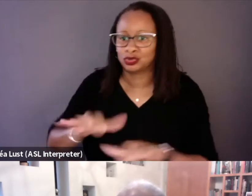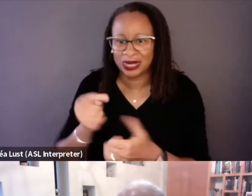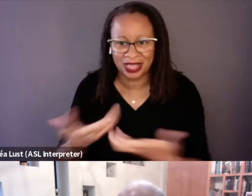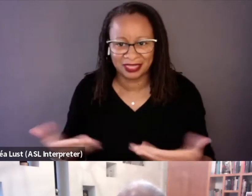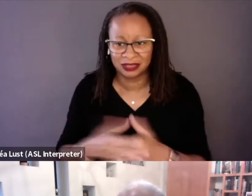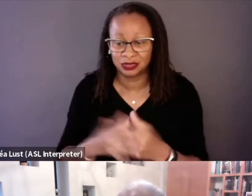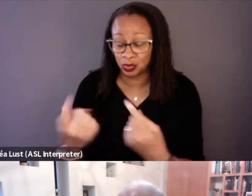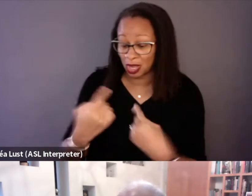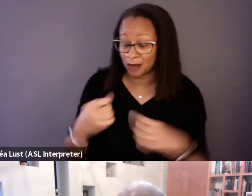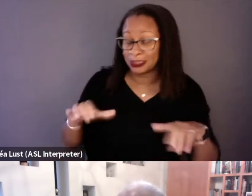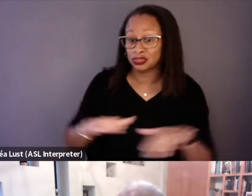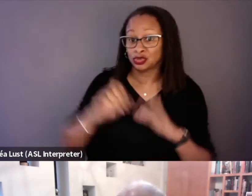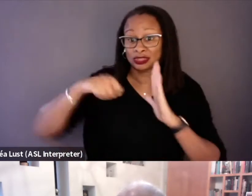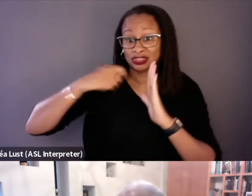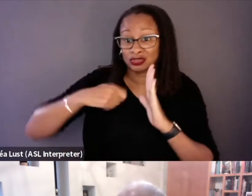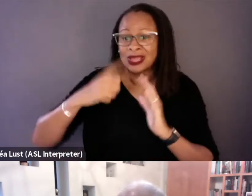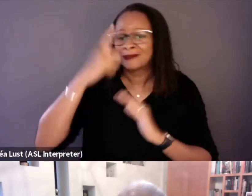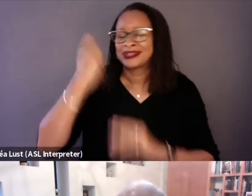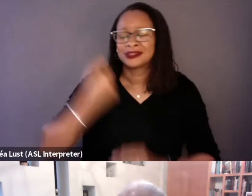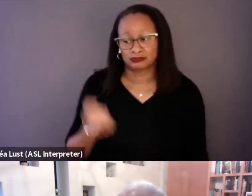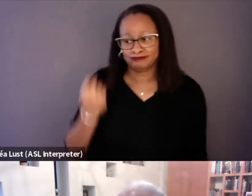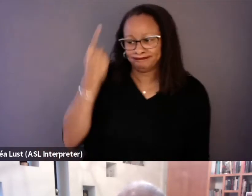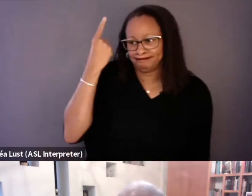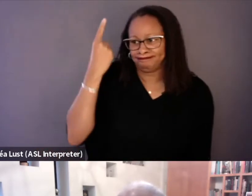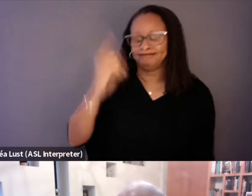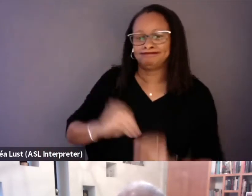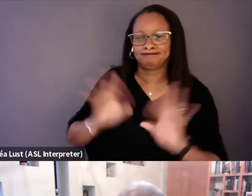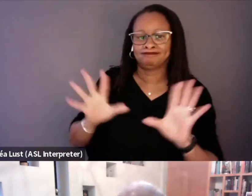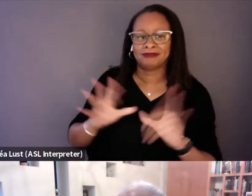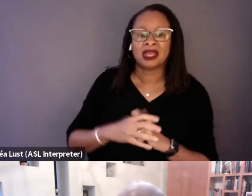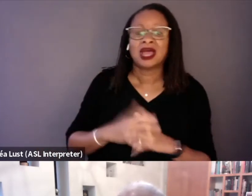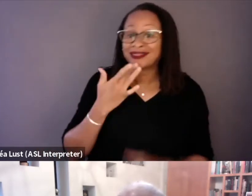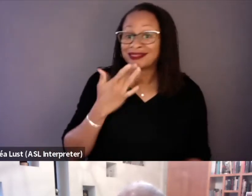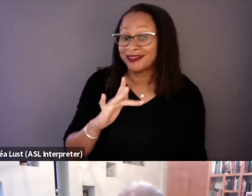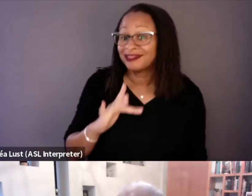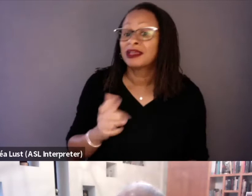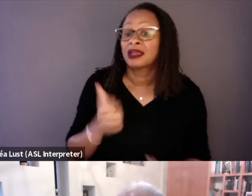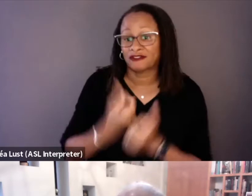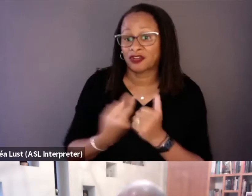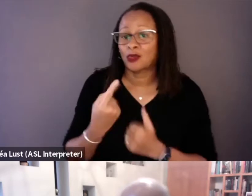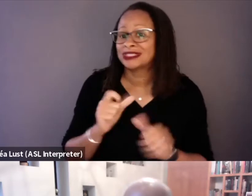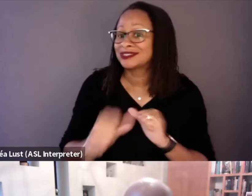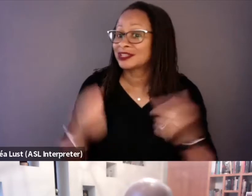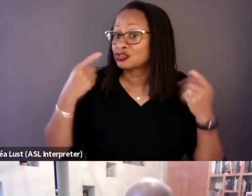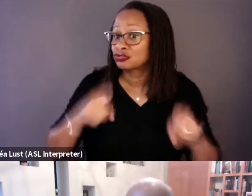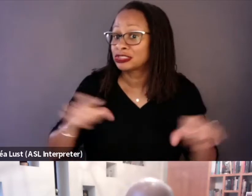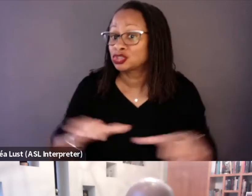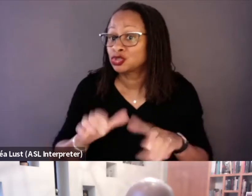and do these shoots because we certainly understood. And fortunately, pretty much everybody still agreed to do the film. And so from there,